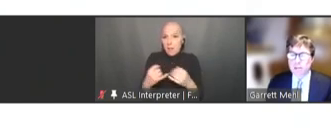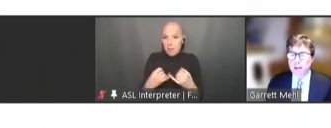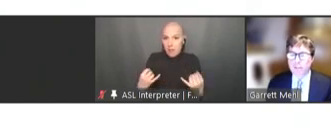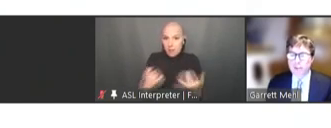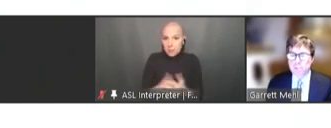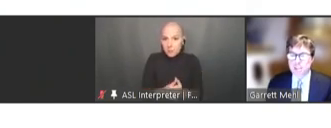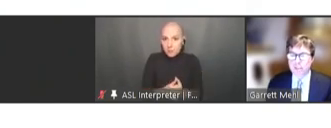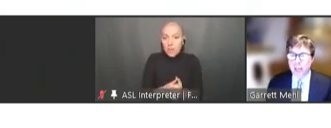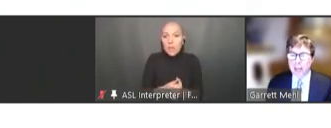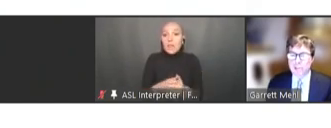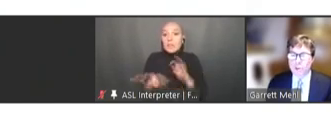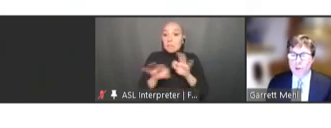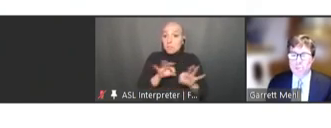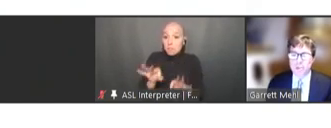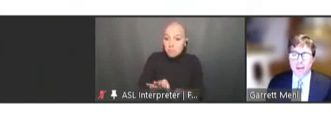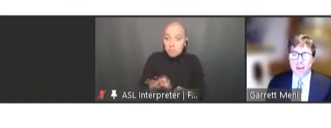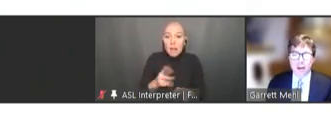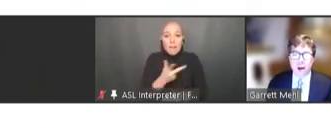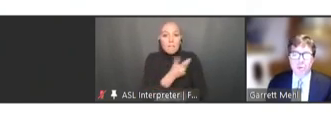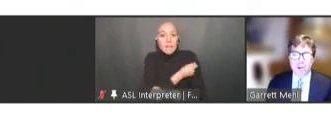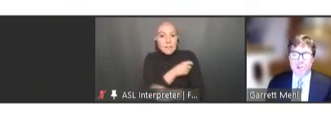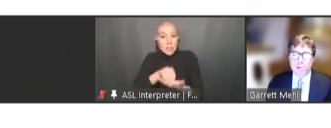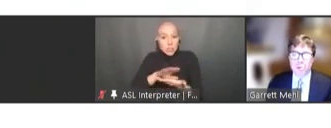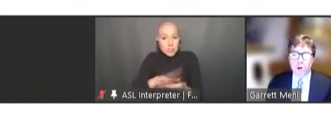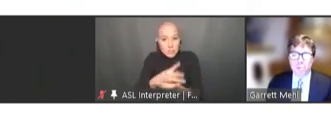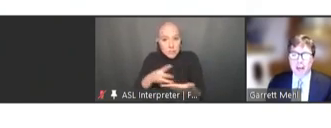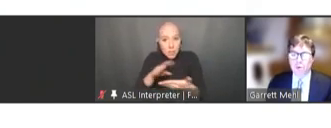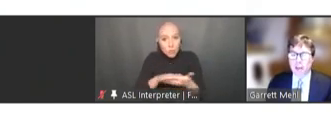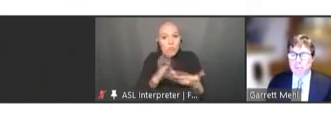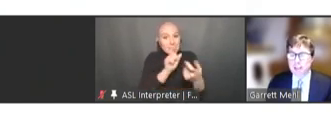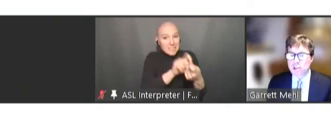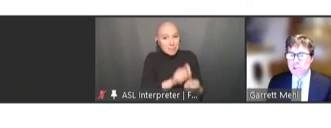for specific age groups and operational programmatic recommendations,